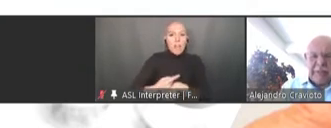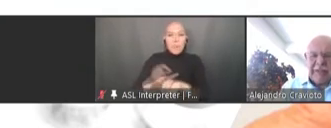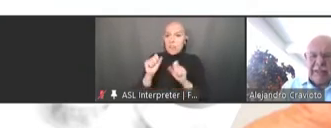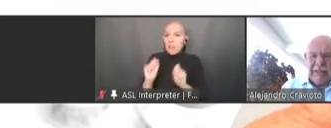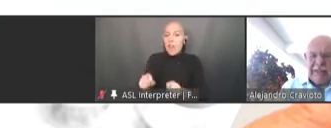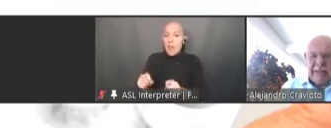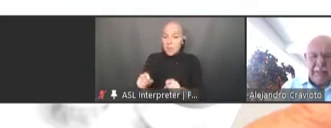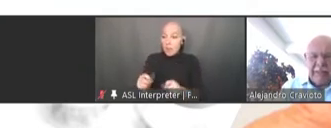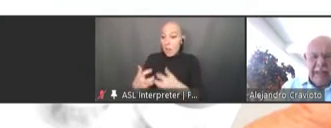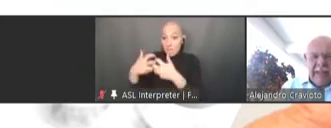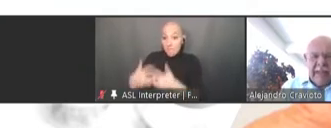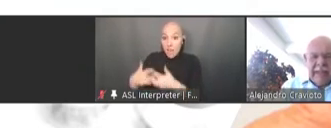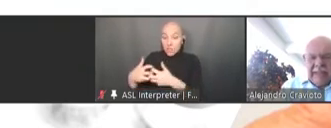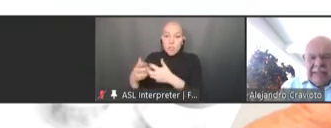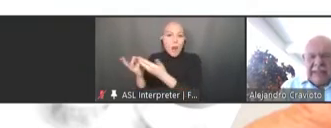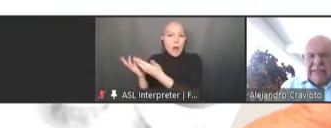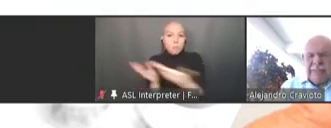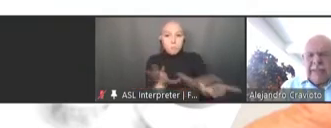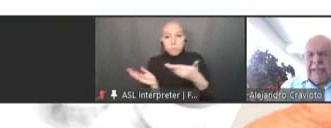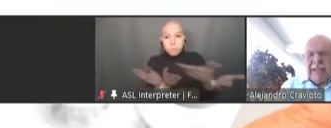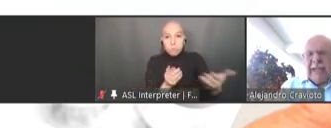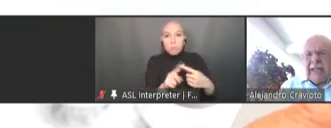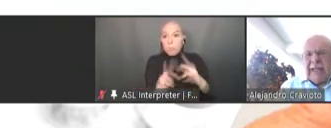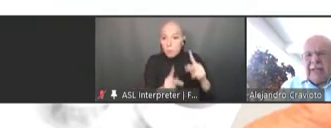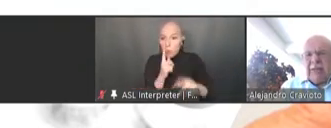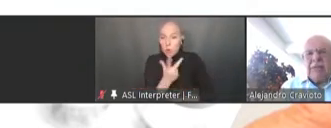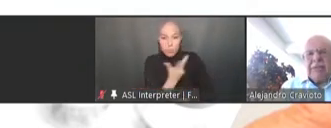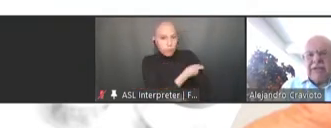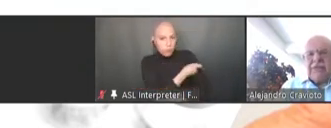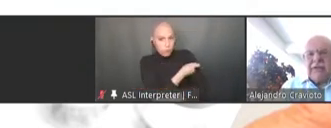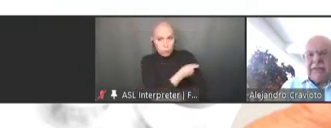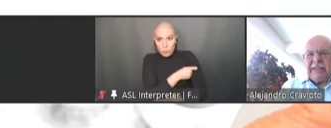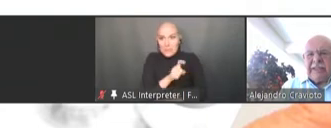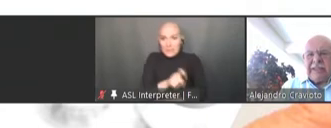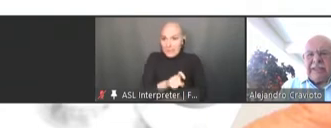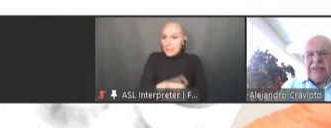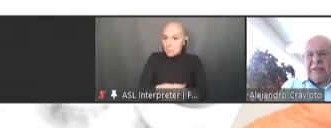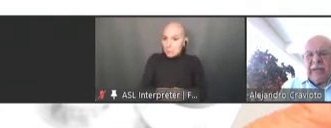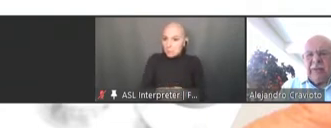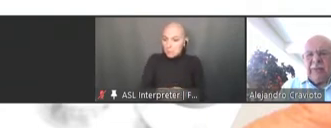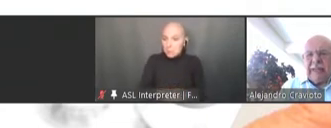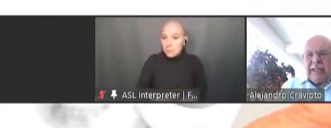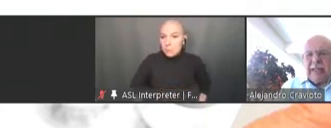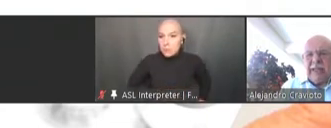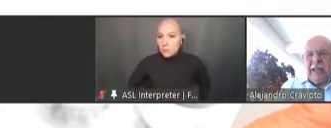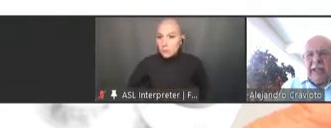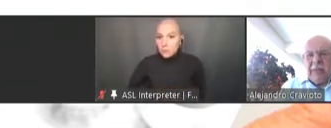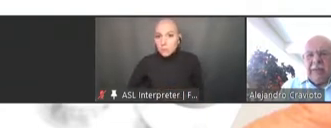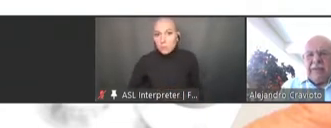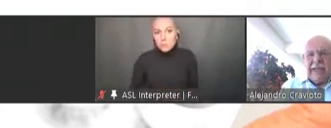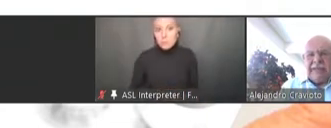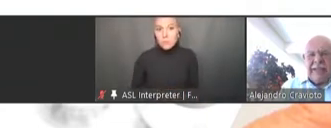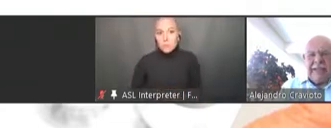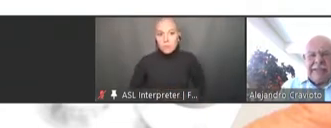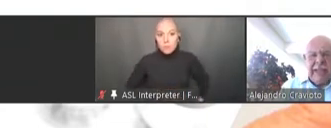that needed them. This has made a huge difference in the sense of how we deal with the vaccines.